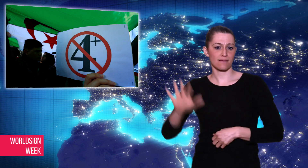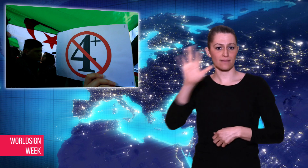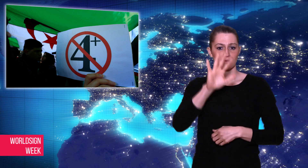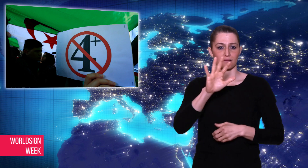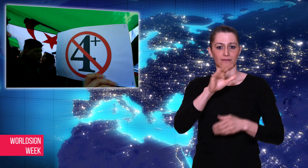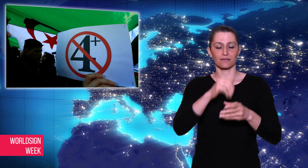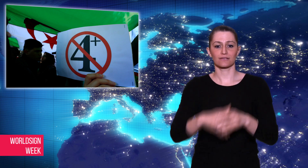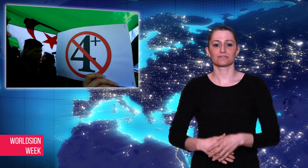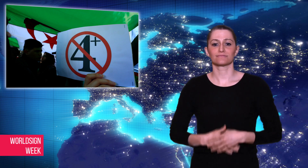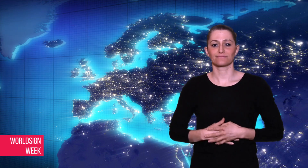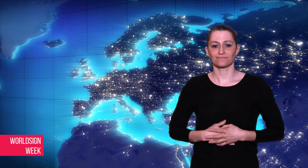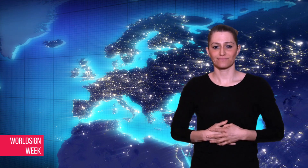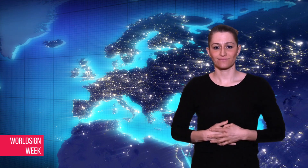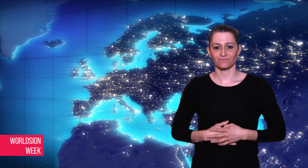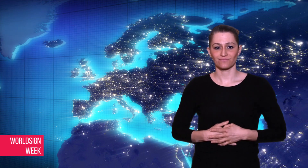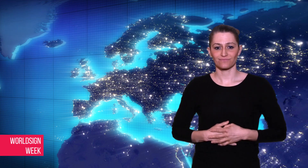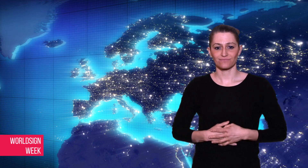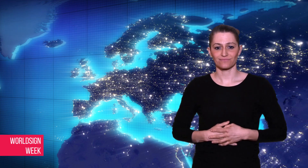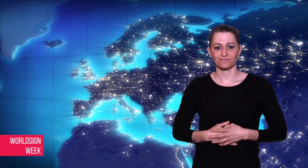more control in Algeria.